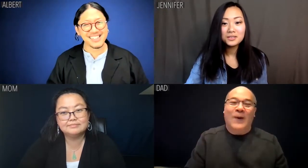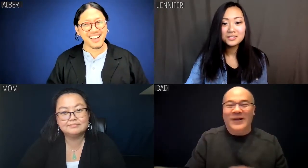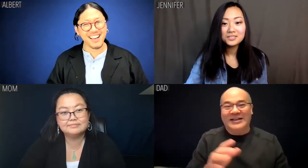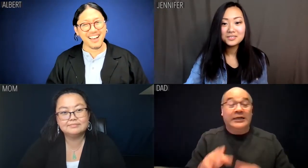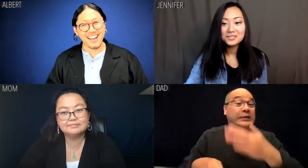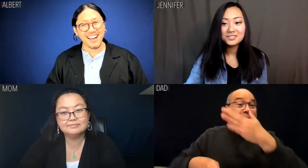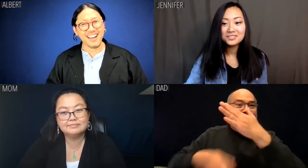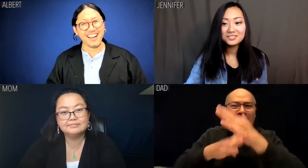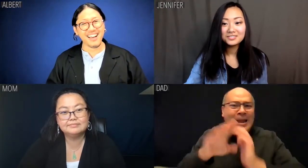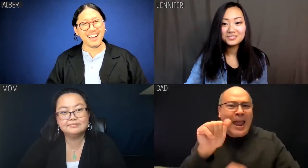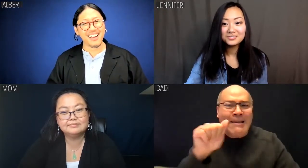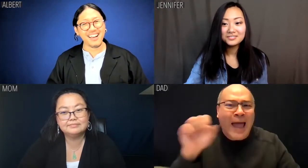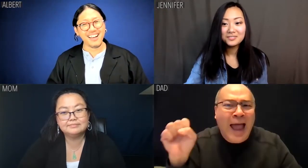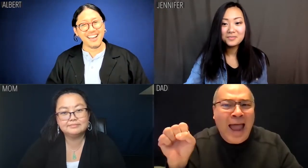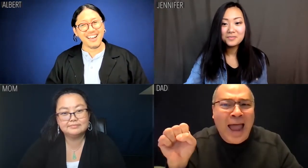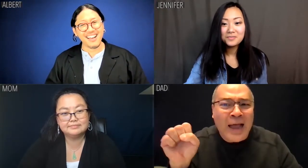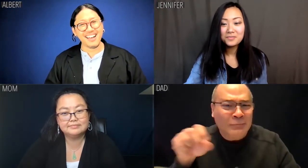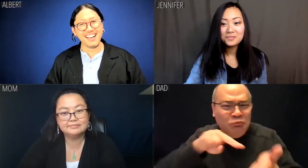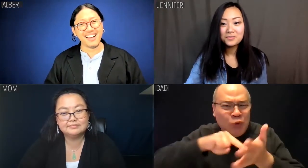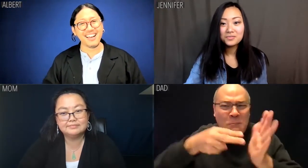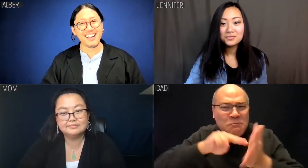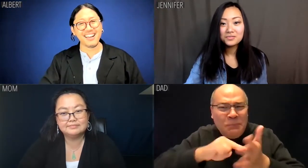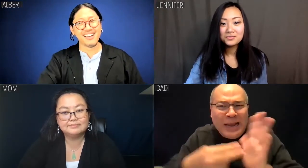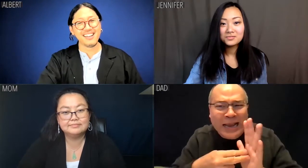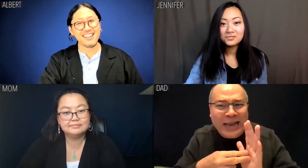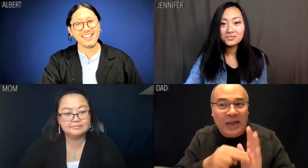Dad: What does kicking ass mean to you?